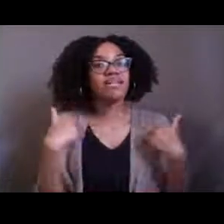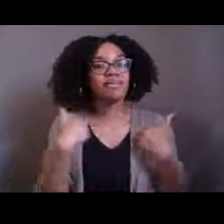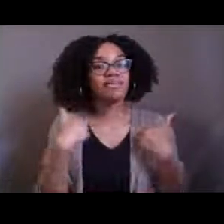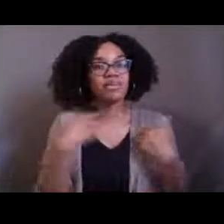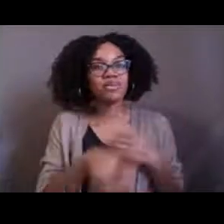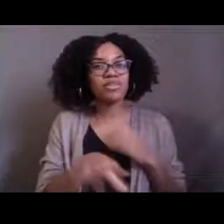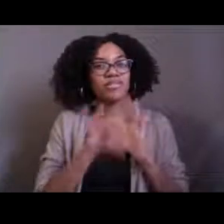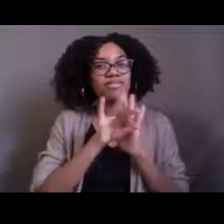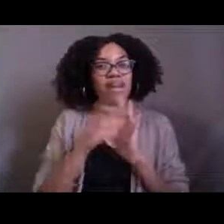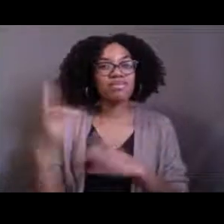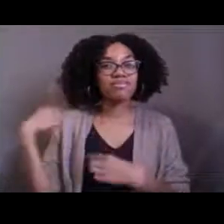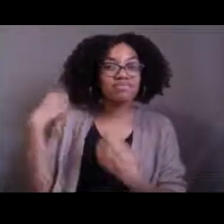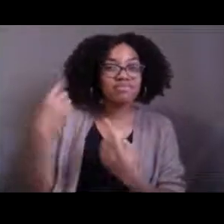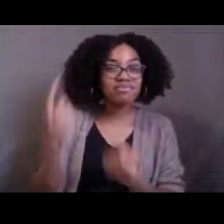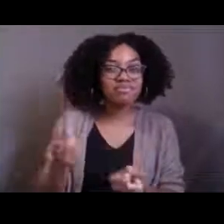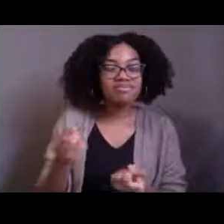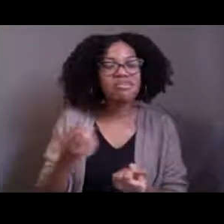or what's the coolest animal you've seen?